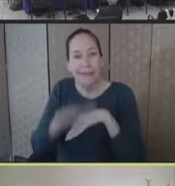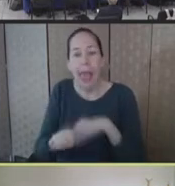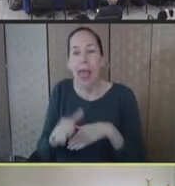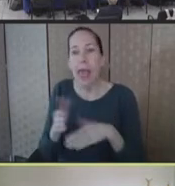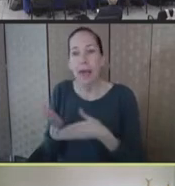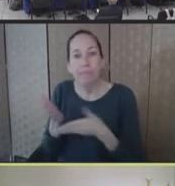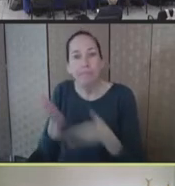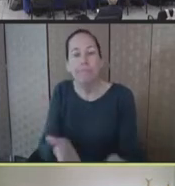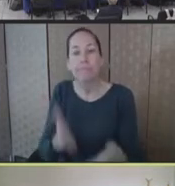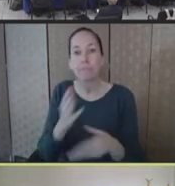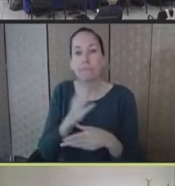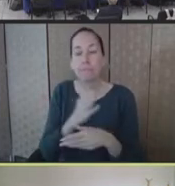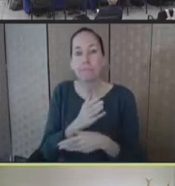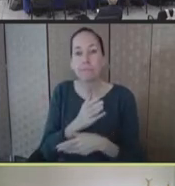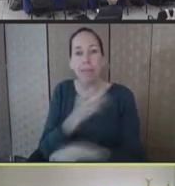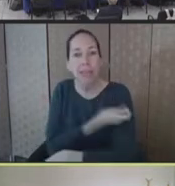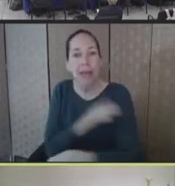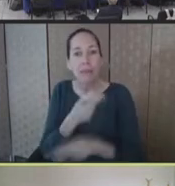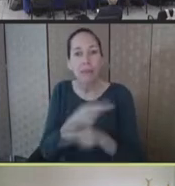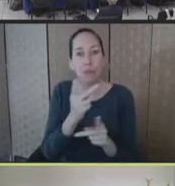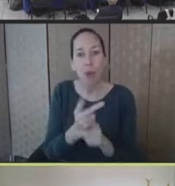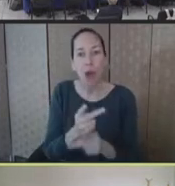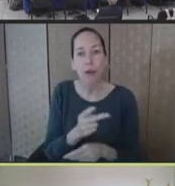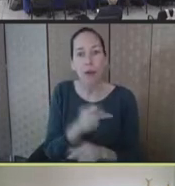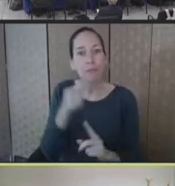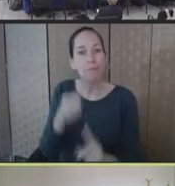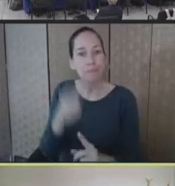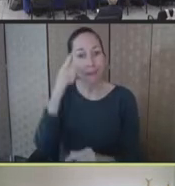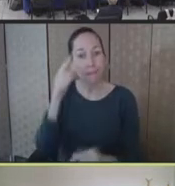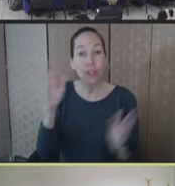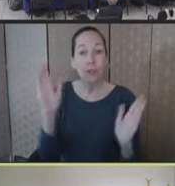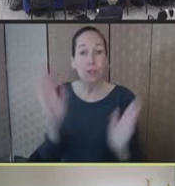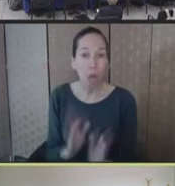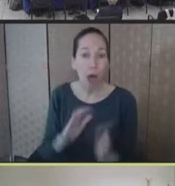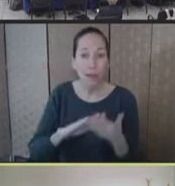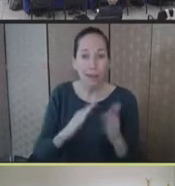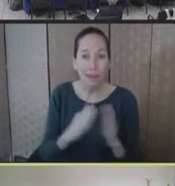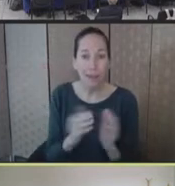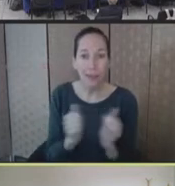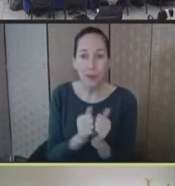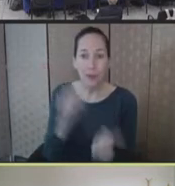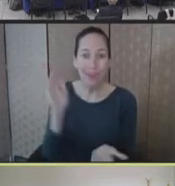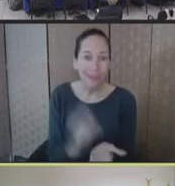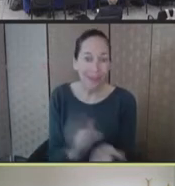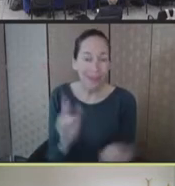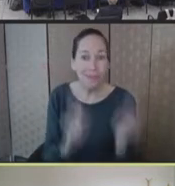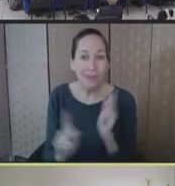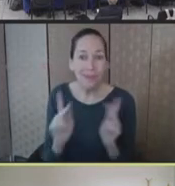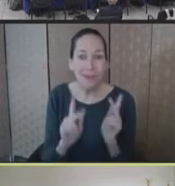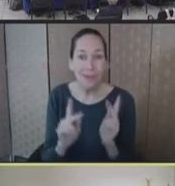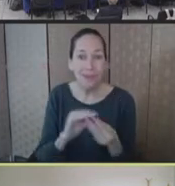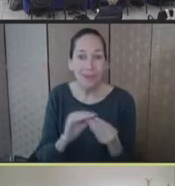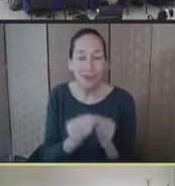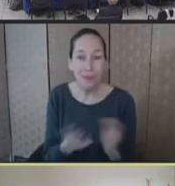to the smaller areas with lower population levels, but nonetheless population at risk,